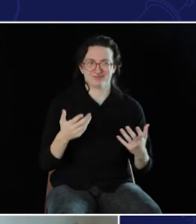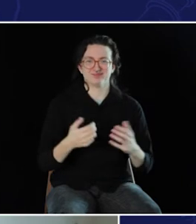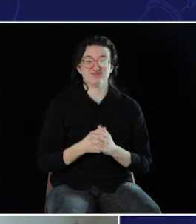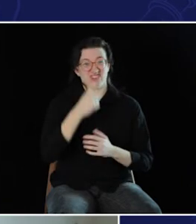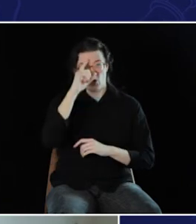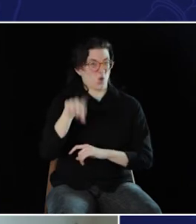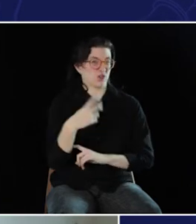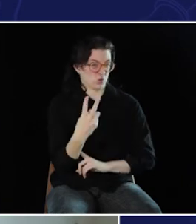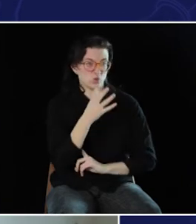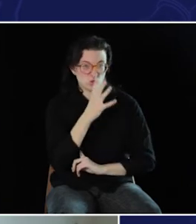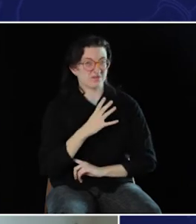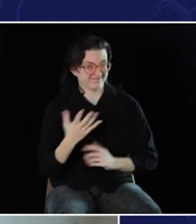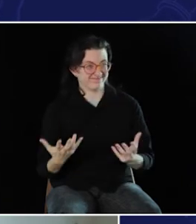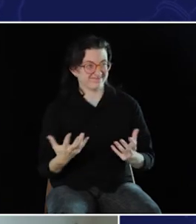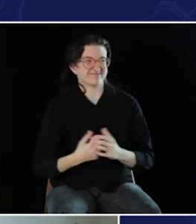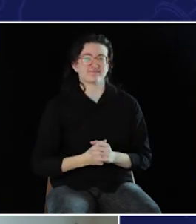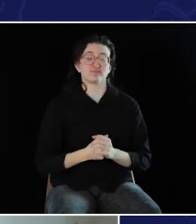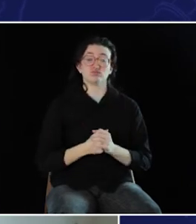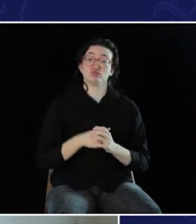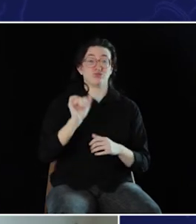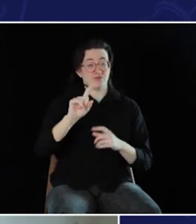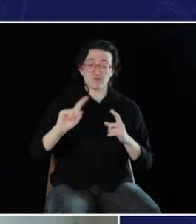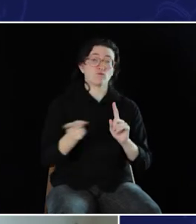In ENT, I think there were only two. And when I --